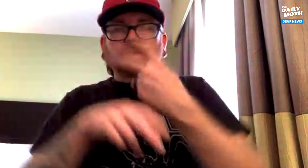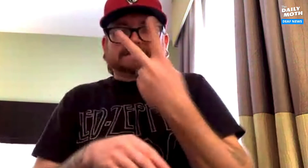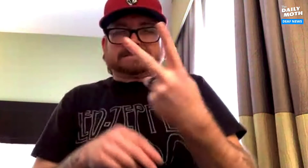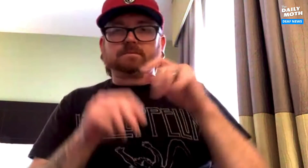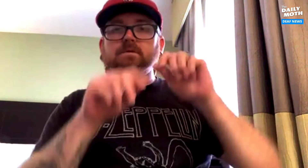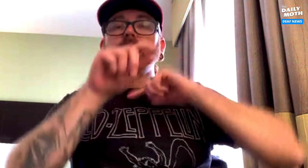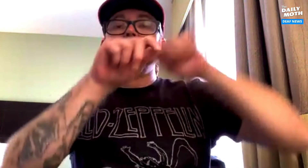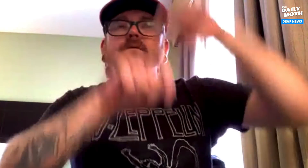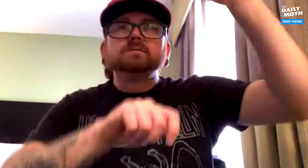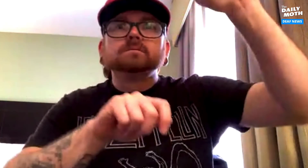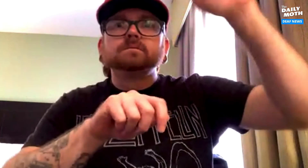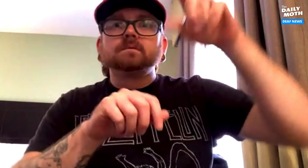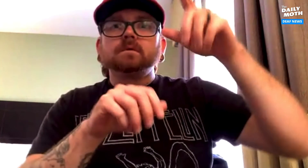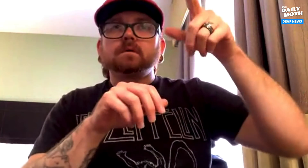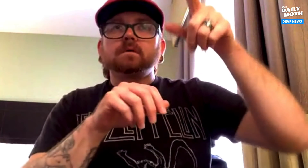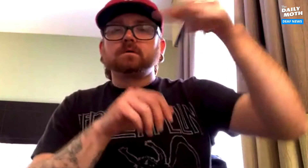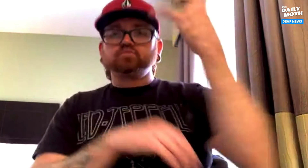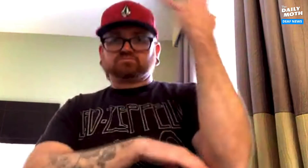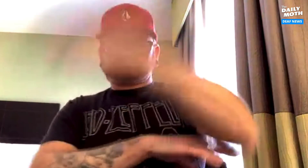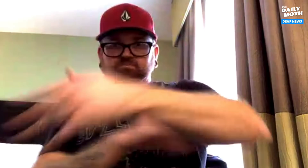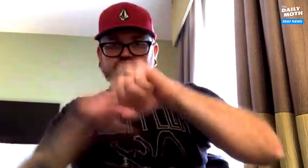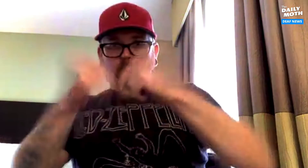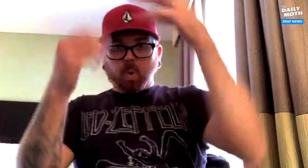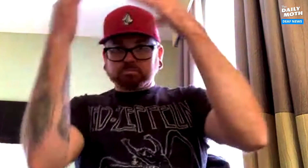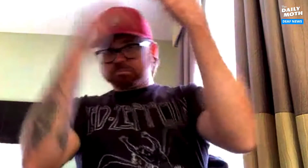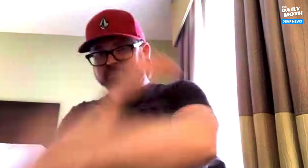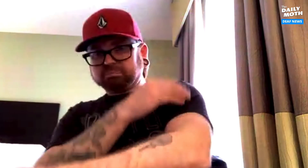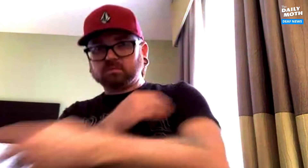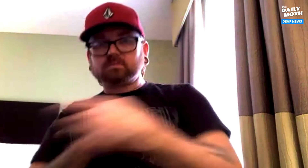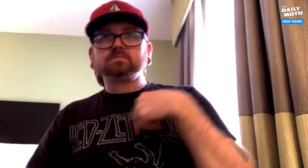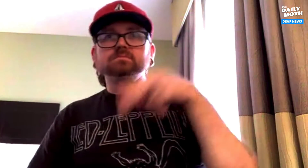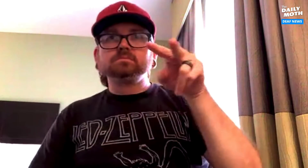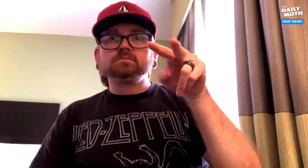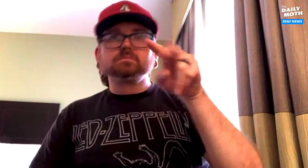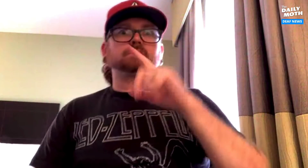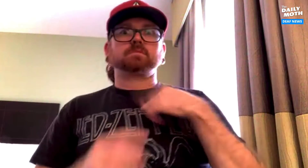It was now clear, unlike the dark night. There was a broken tree.